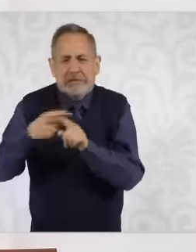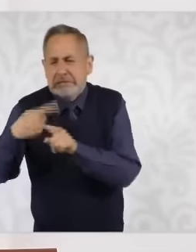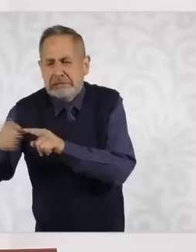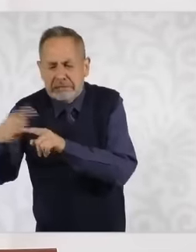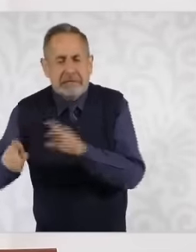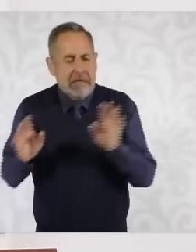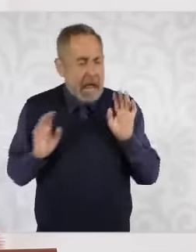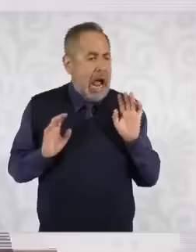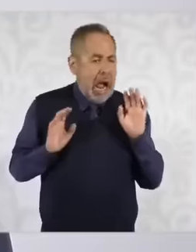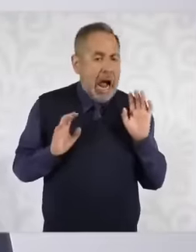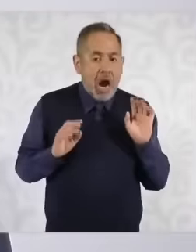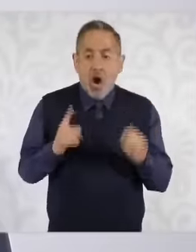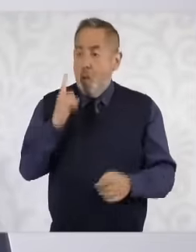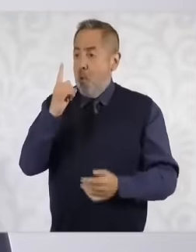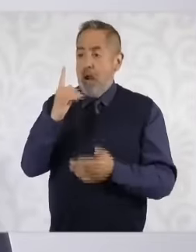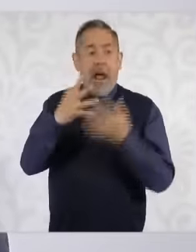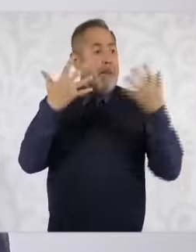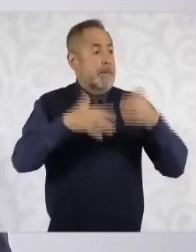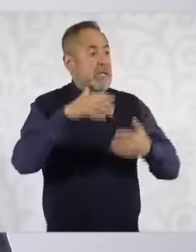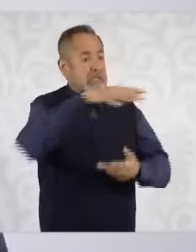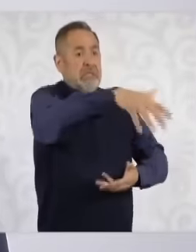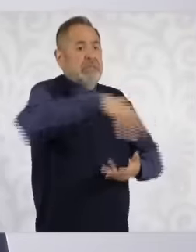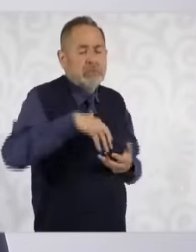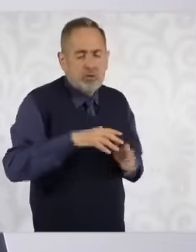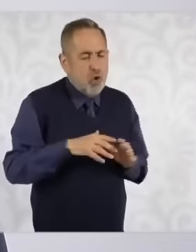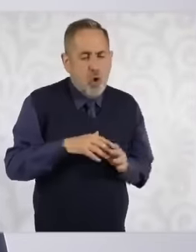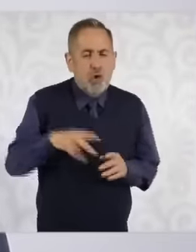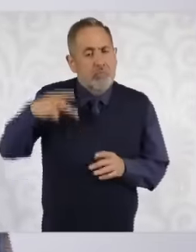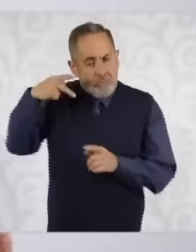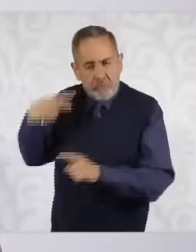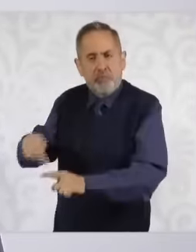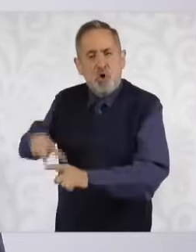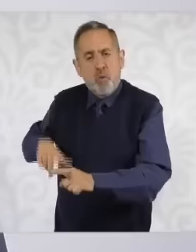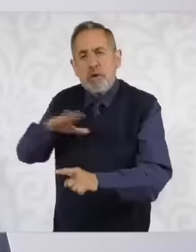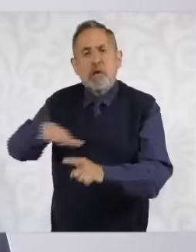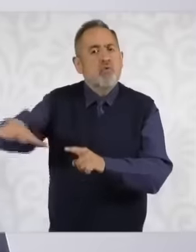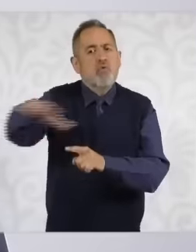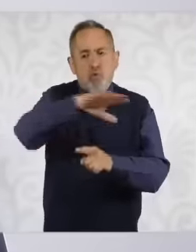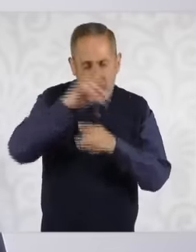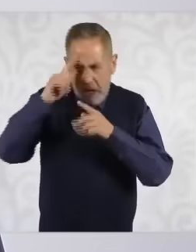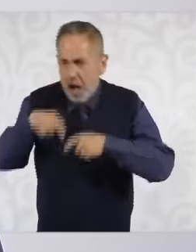no company in particular then there will be a great effort because you are right when